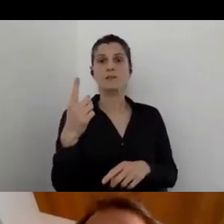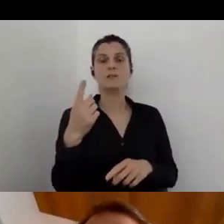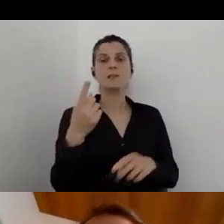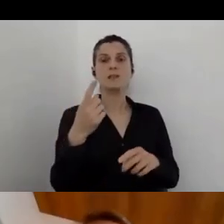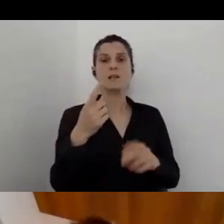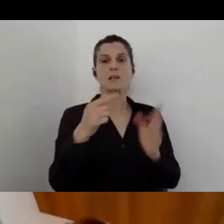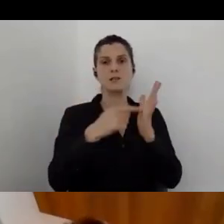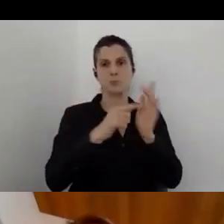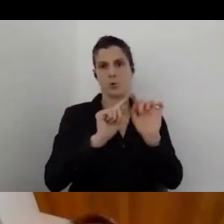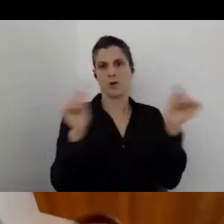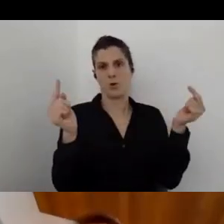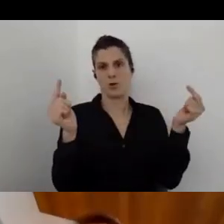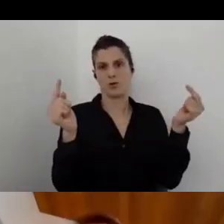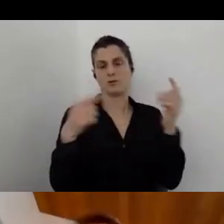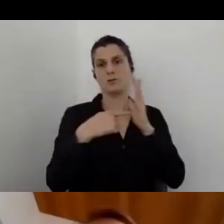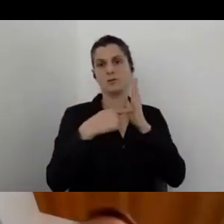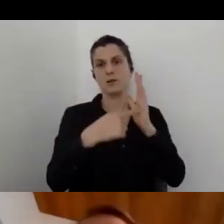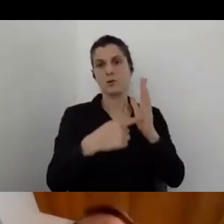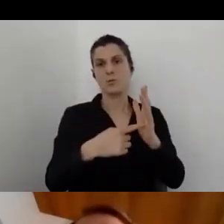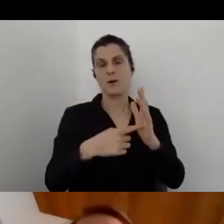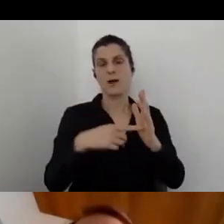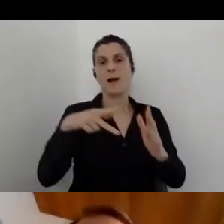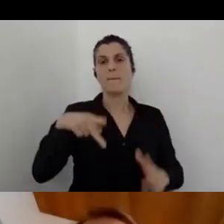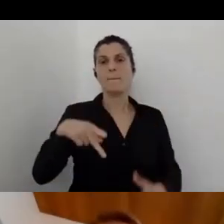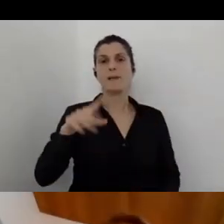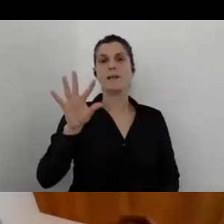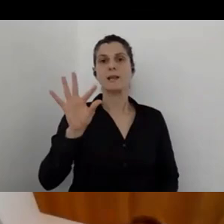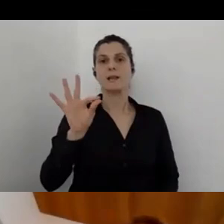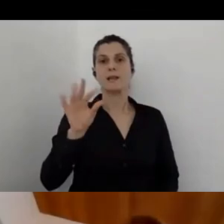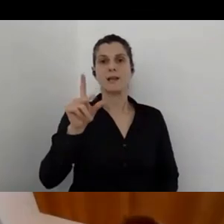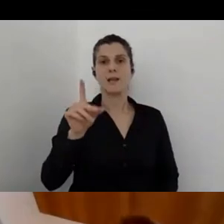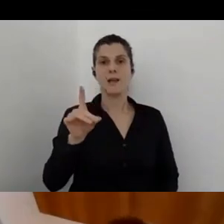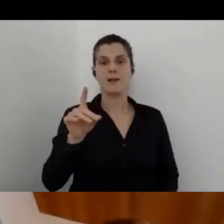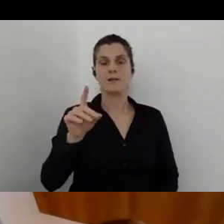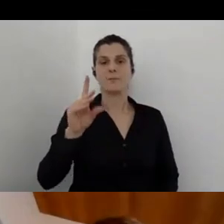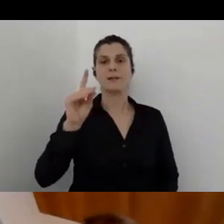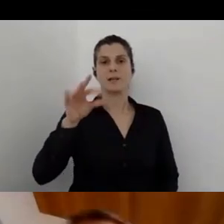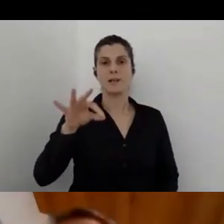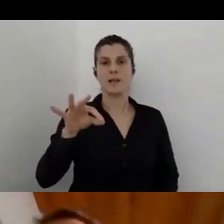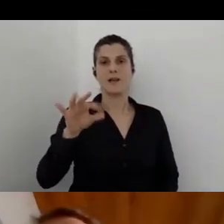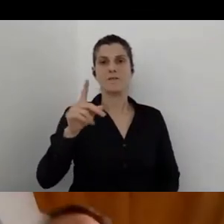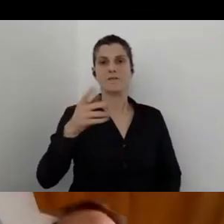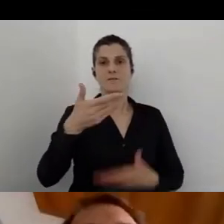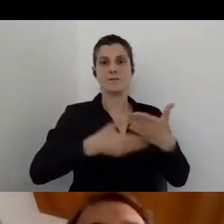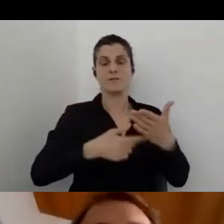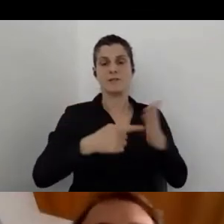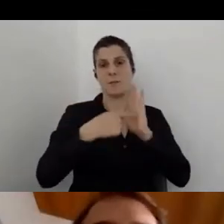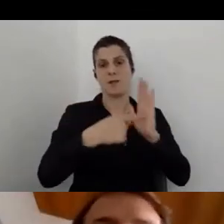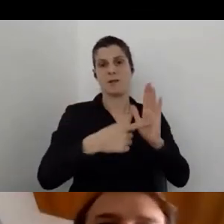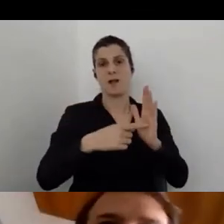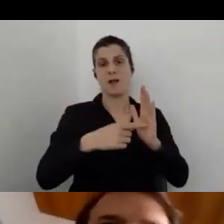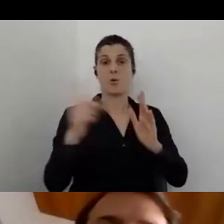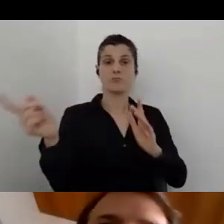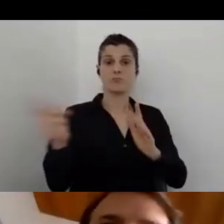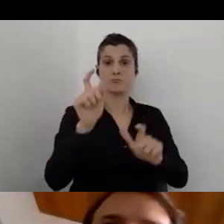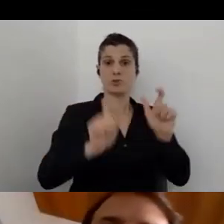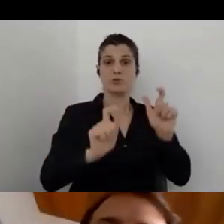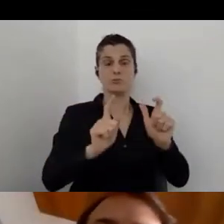Let's say it's a PDF booklet is to instruct everybody in the field what's not okay, what needs to be done,